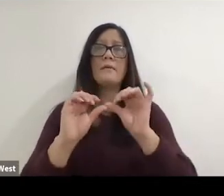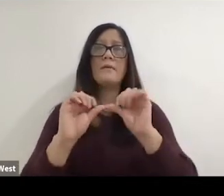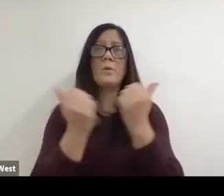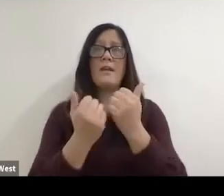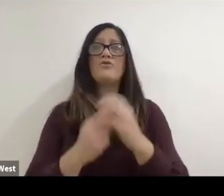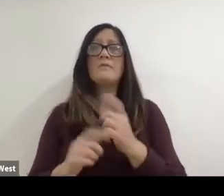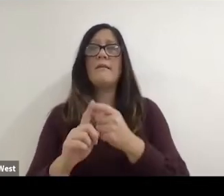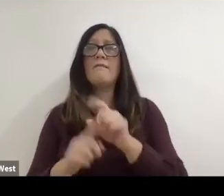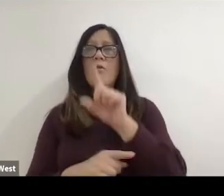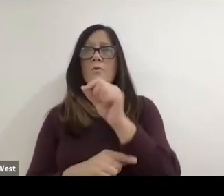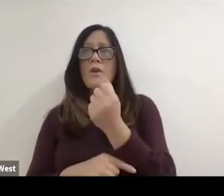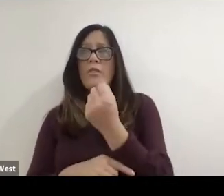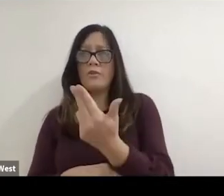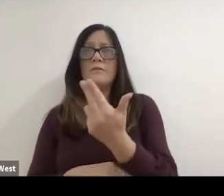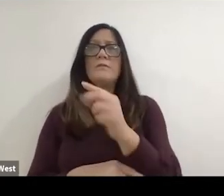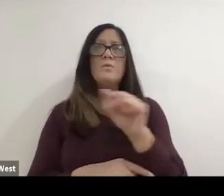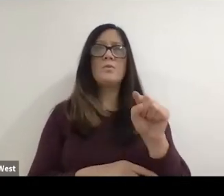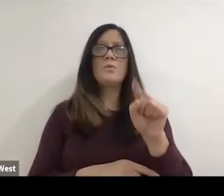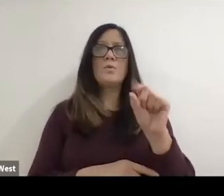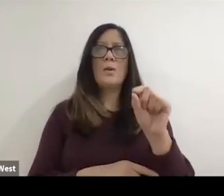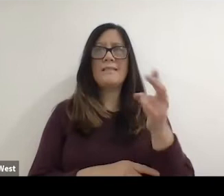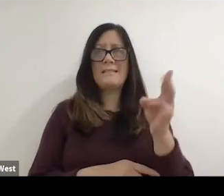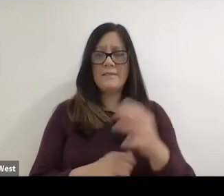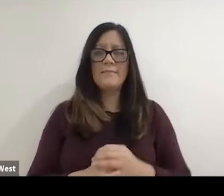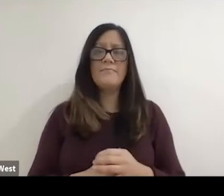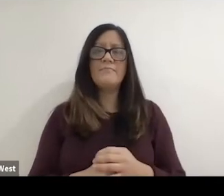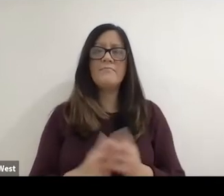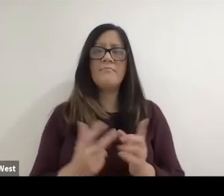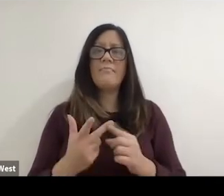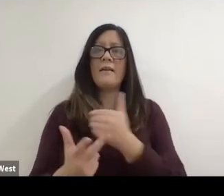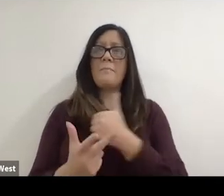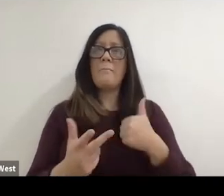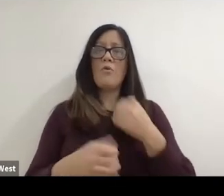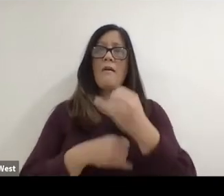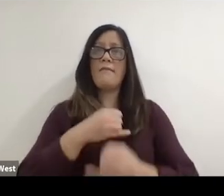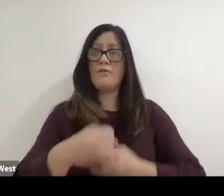from 2000 from 2013 to 2017. A member of the International